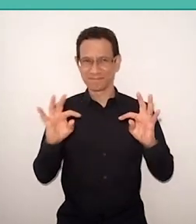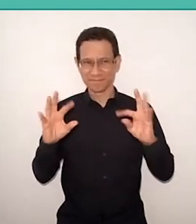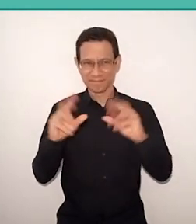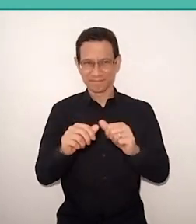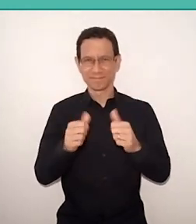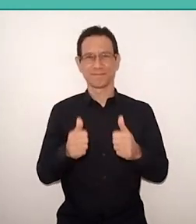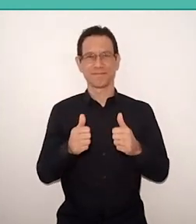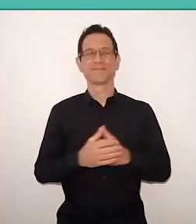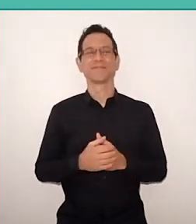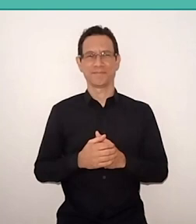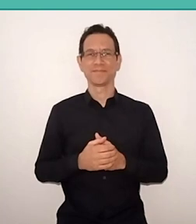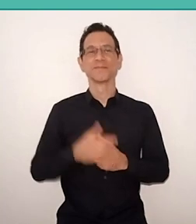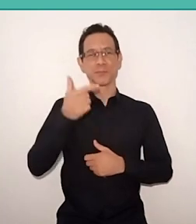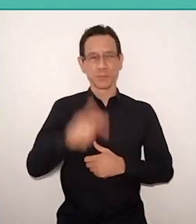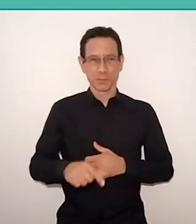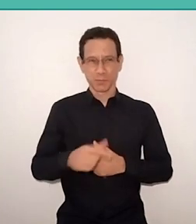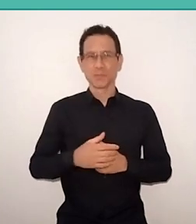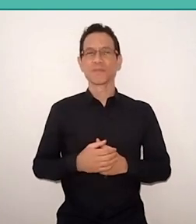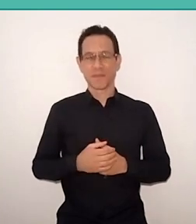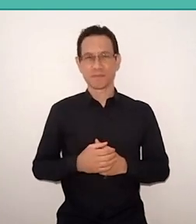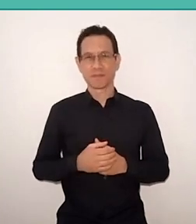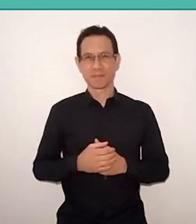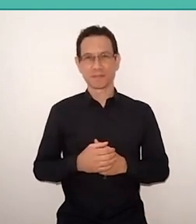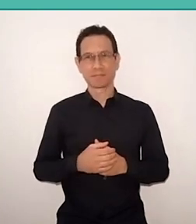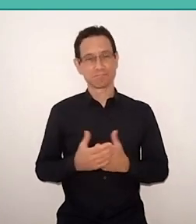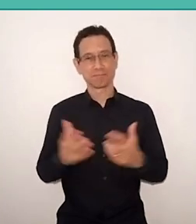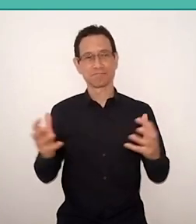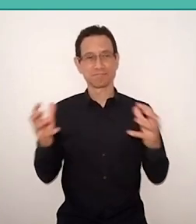We are here, once again, bringing us together, virtually,